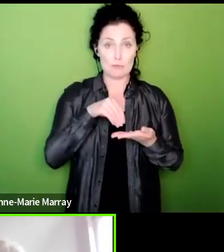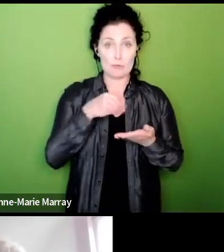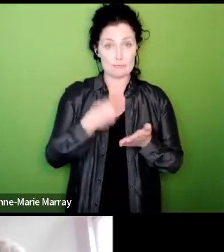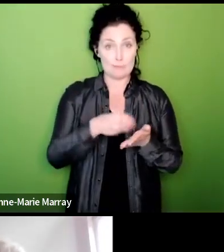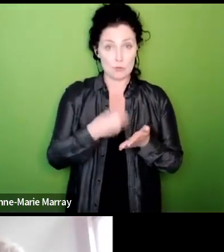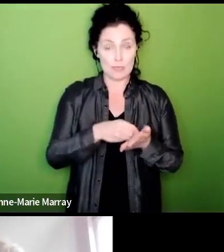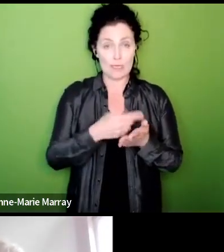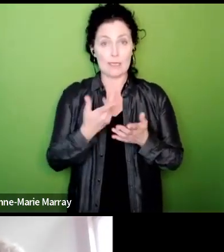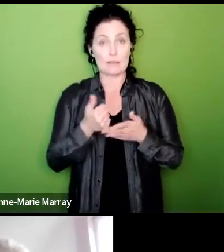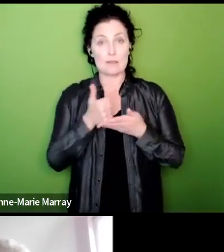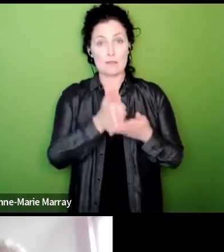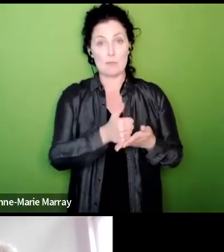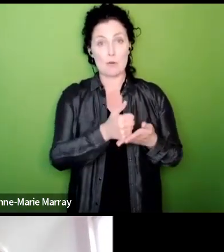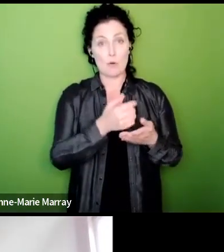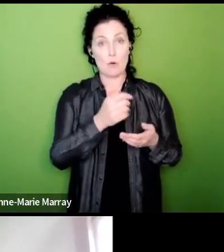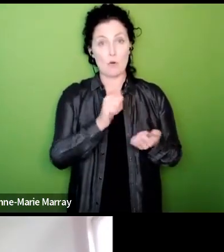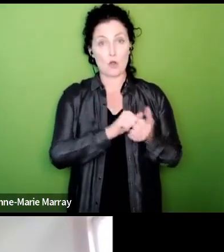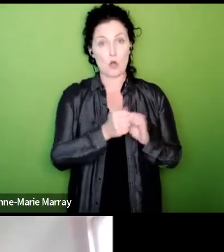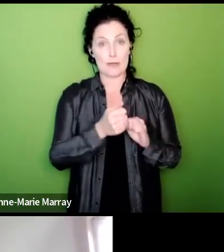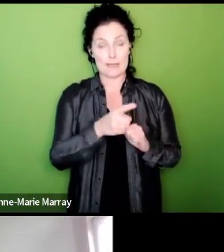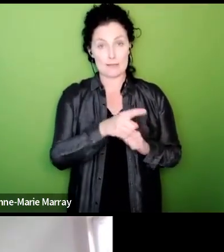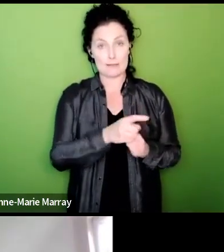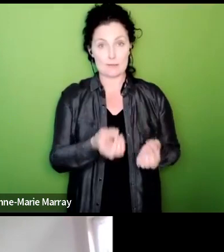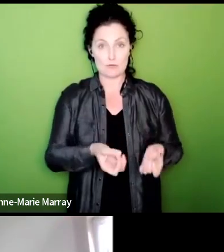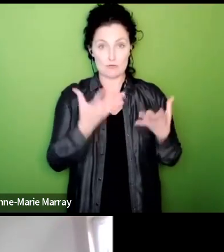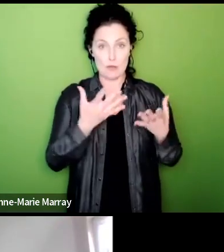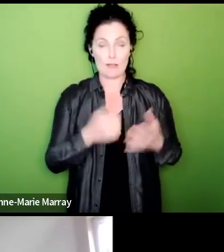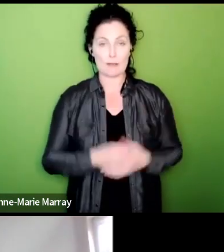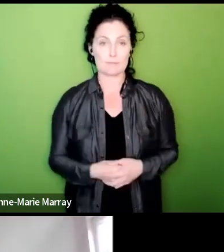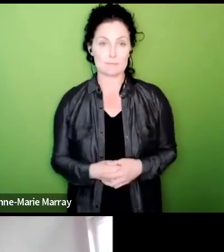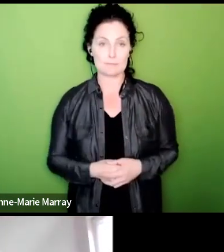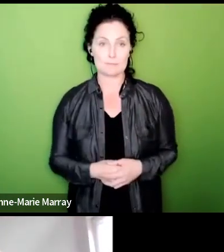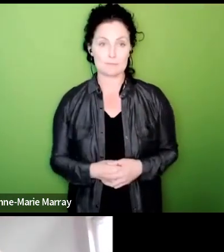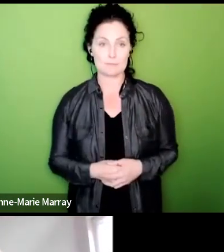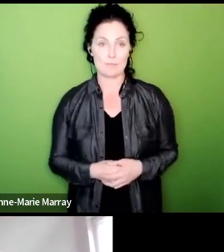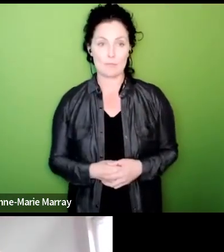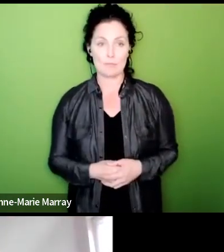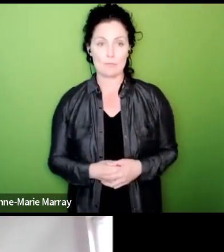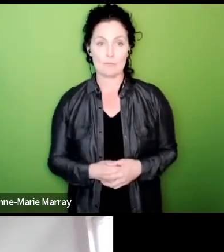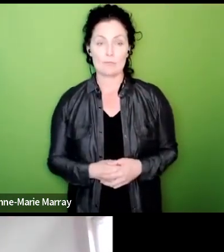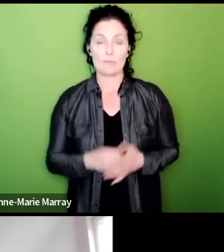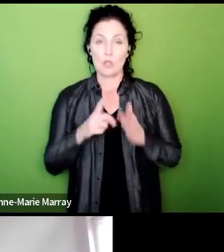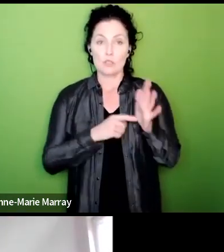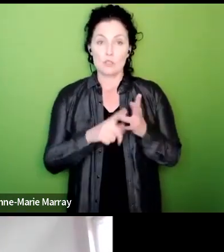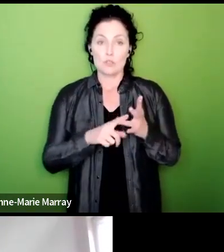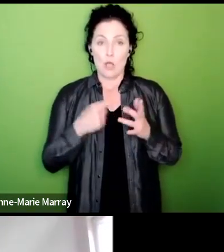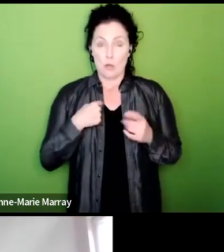okay thank you uh Joe Roberts says I work with a lot of contractors some of whom are independent